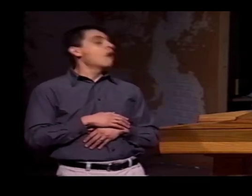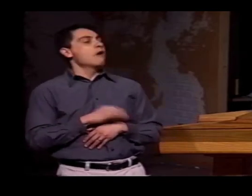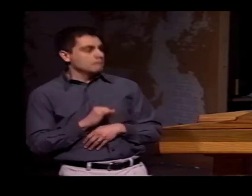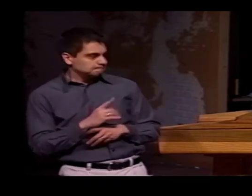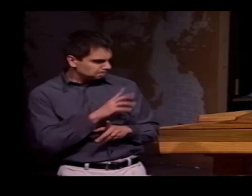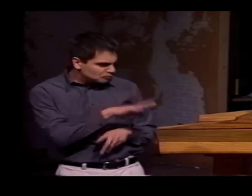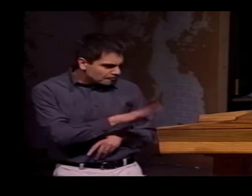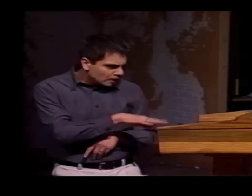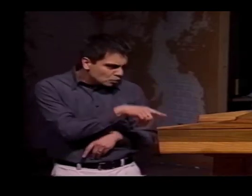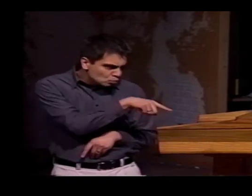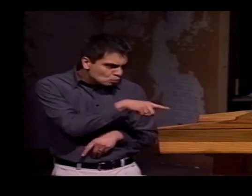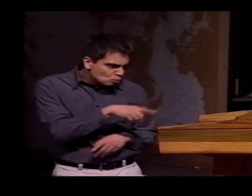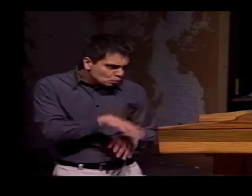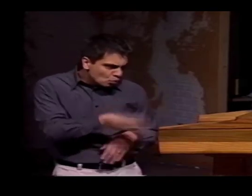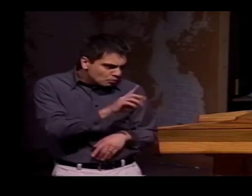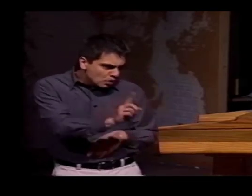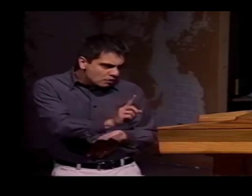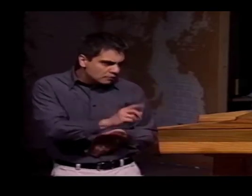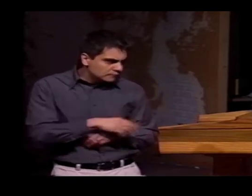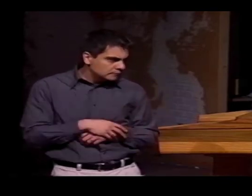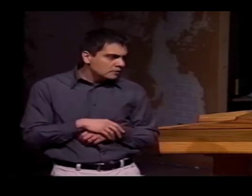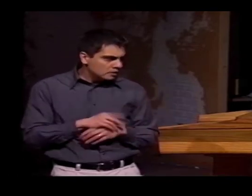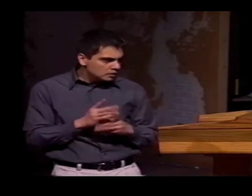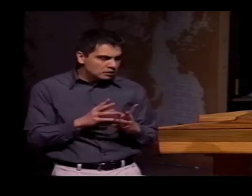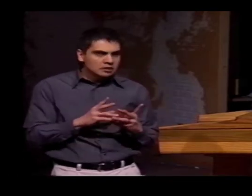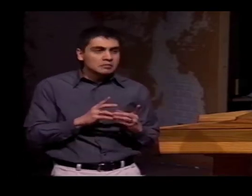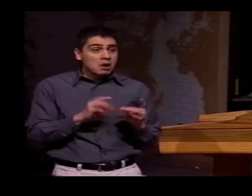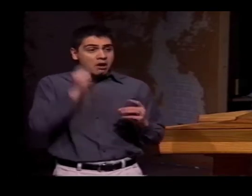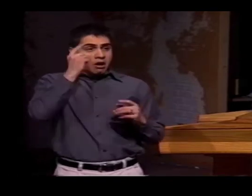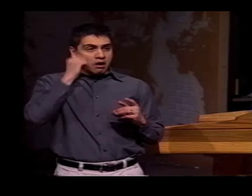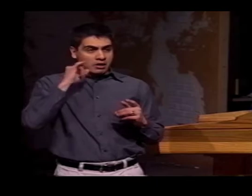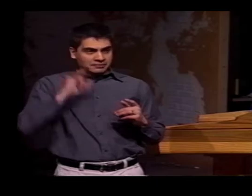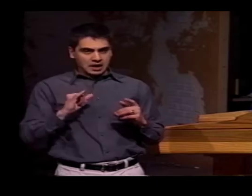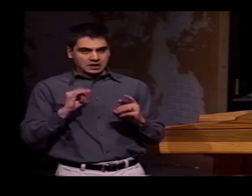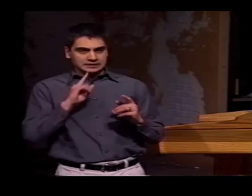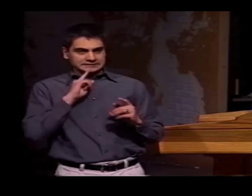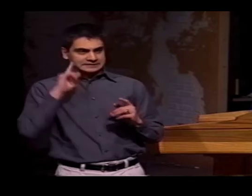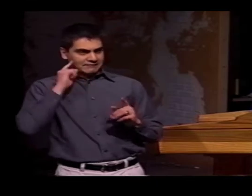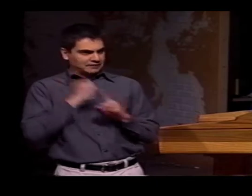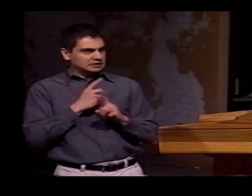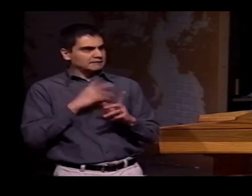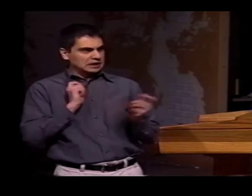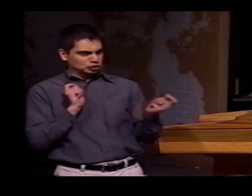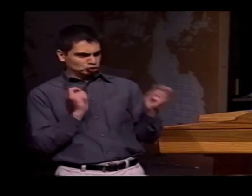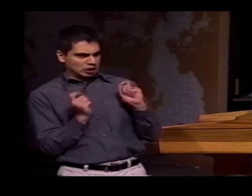OH, ASK ABOUT WHERE THEY GREW UP. THE INTERVIEWER WOULD SAY, "YOU GREW UP WHERE?" AND THEN THEY'D START THE CONVERSATION.